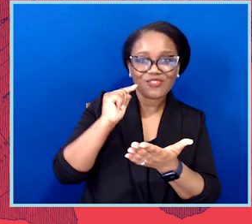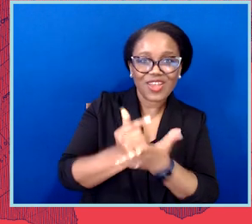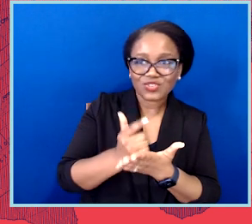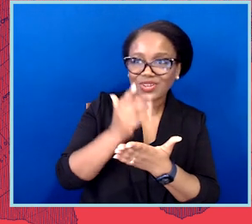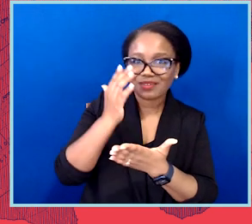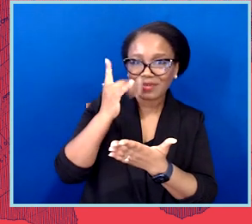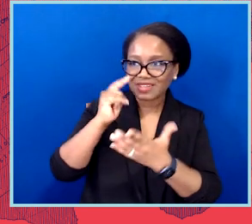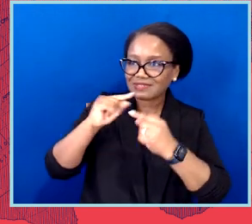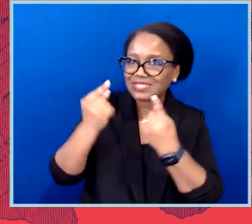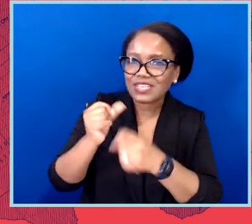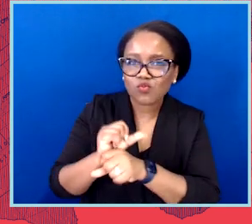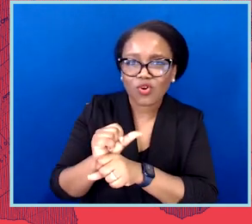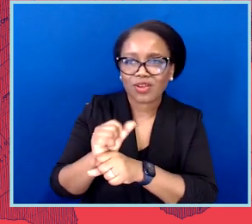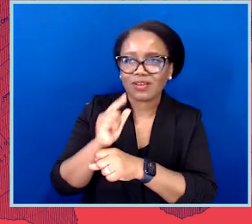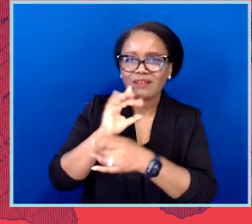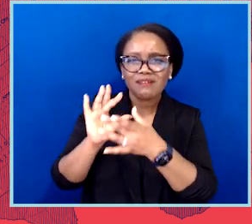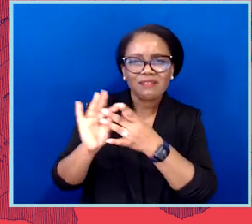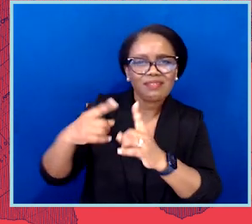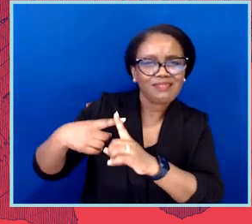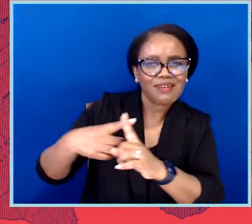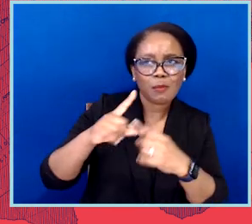The teamwork, the things that everybody is talking about, it is part of it.